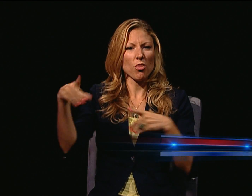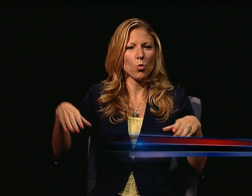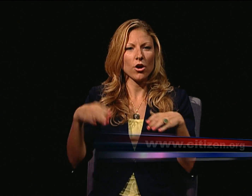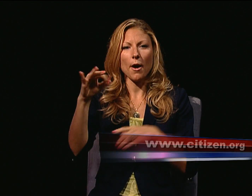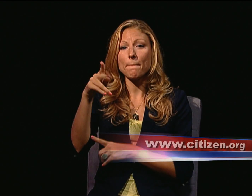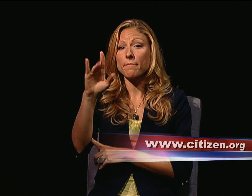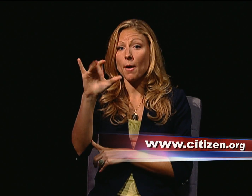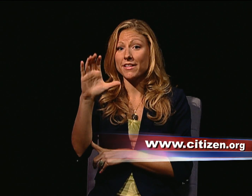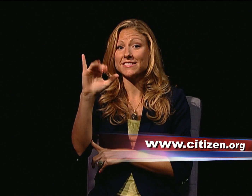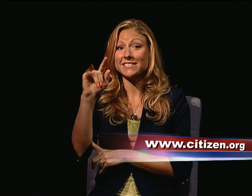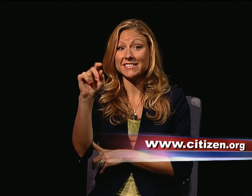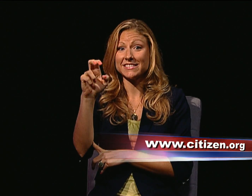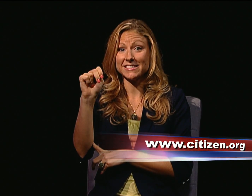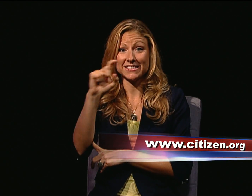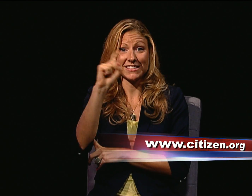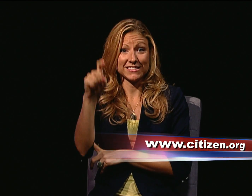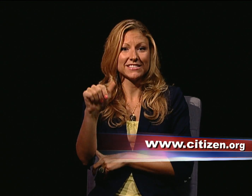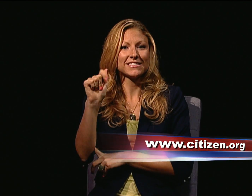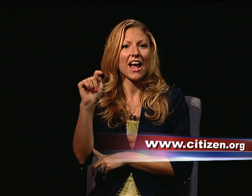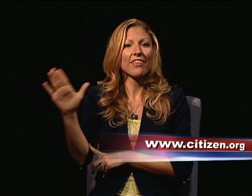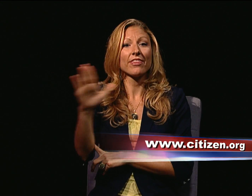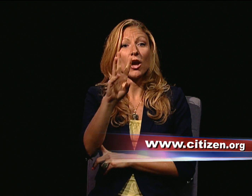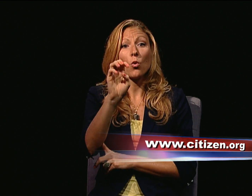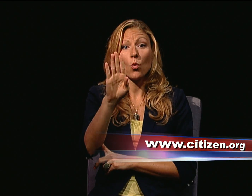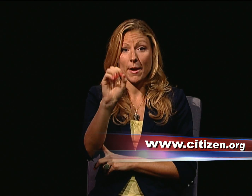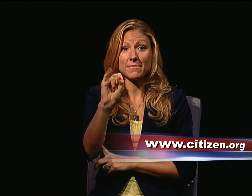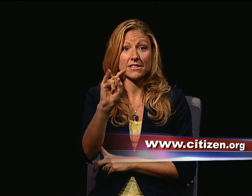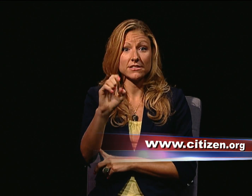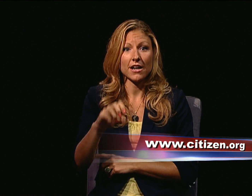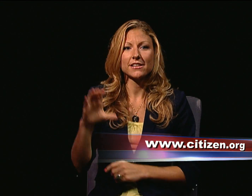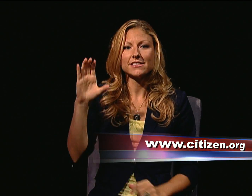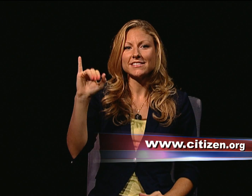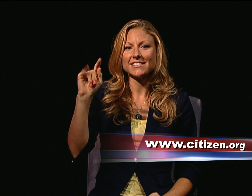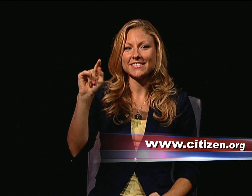YOU CAN LEARN MORE ABOUT THE WORK OF PUBLIC CITIZEN, TEXAS AT THEIR WEBSITE,